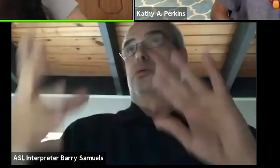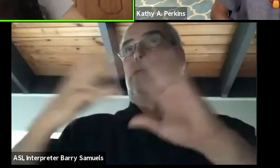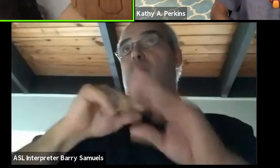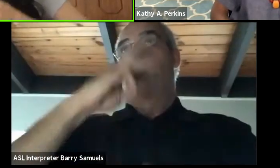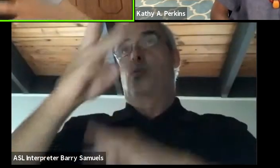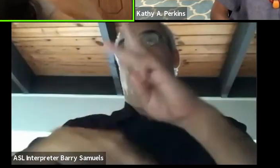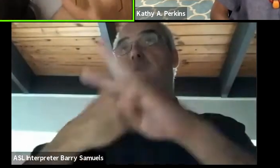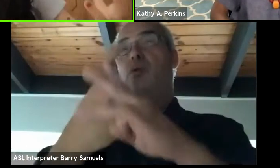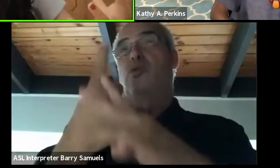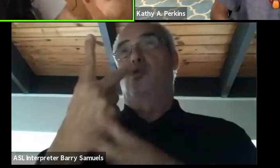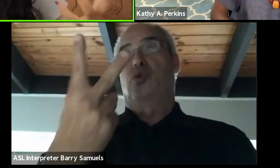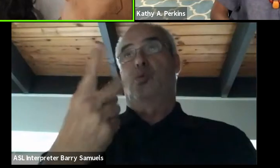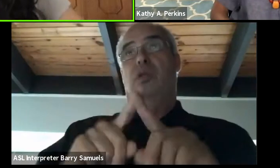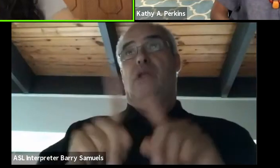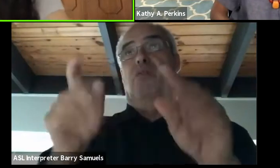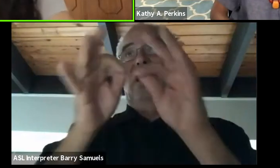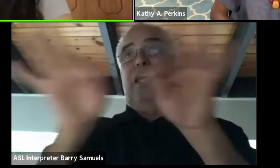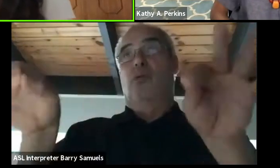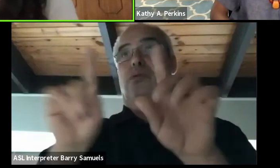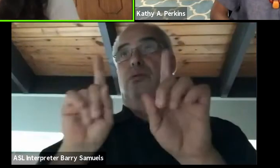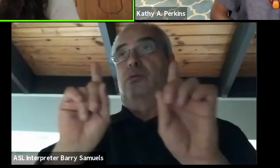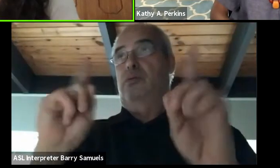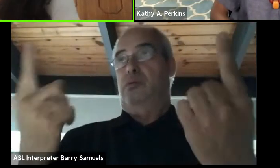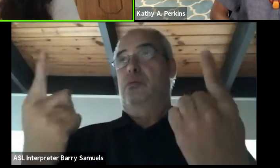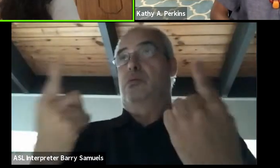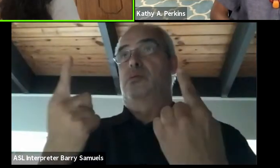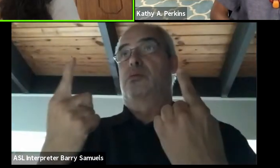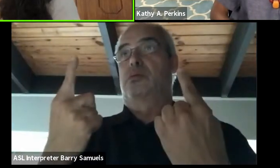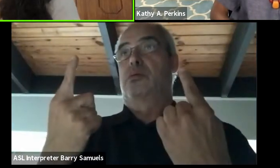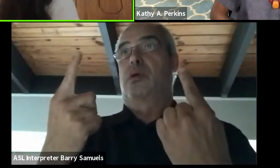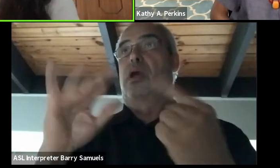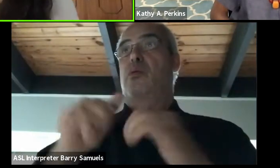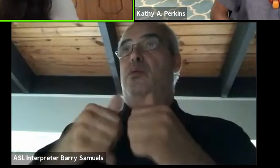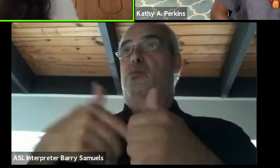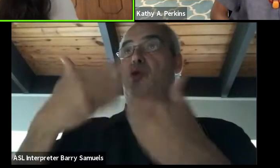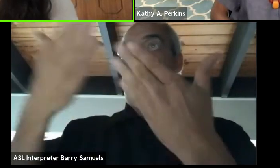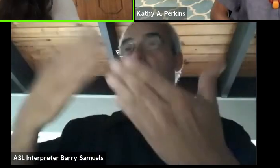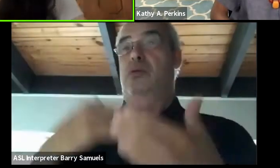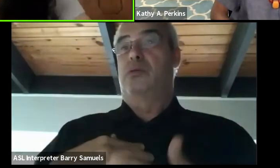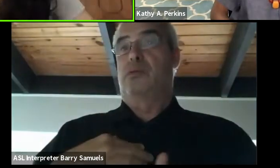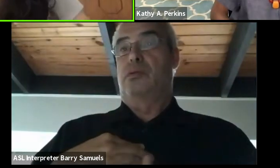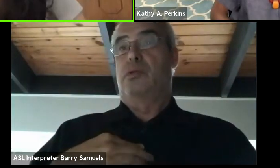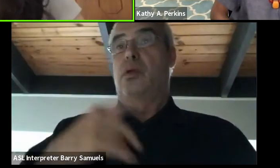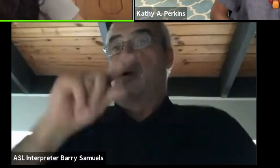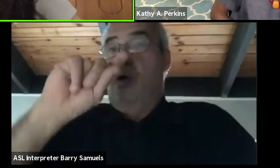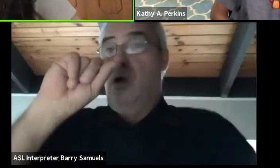and how can that be presented on the global landscape? And of course, the other thing that you brought up is